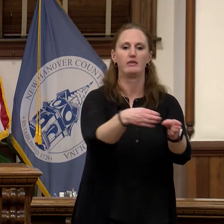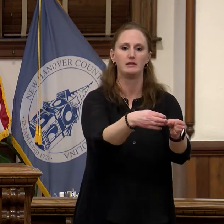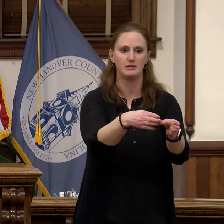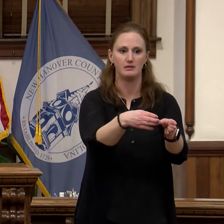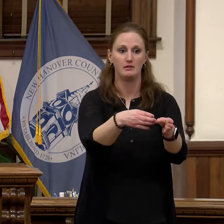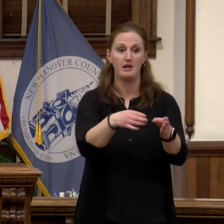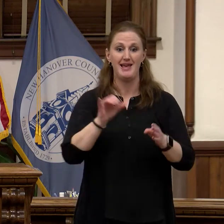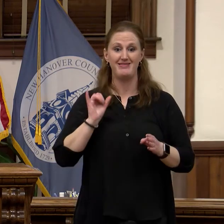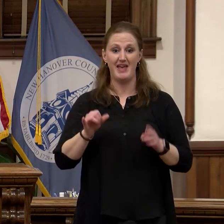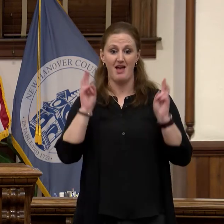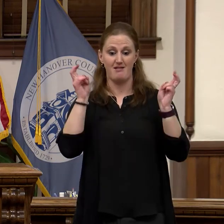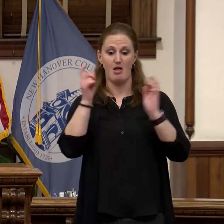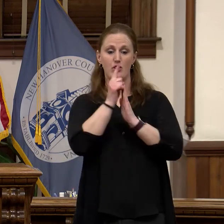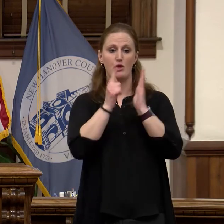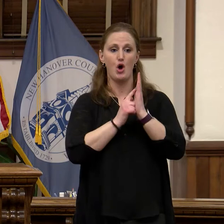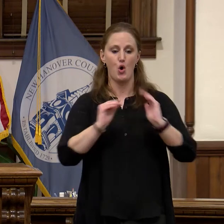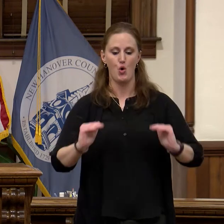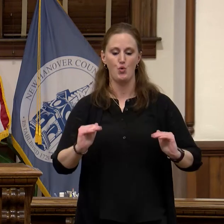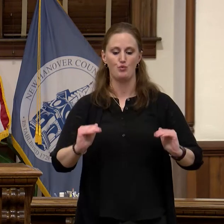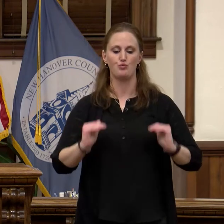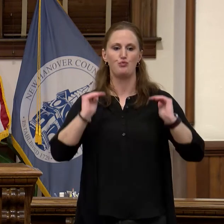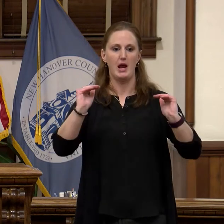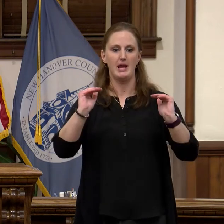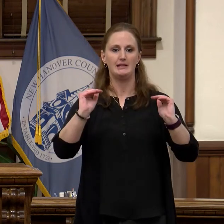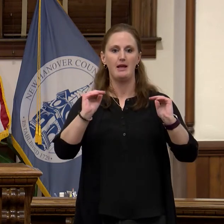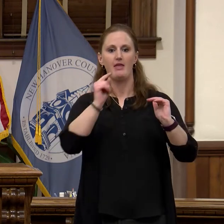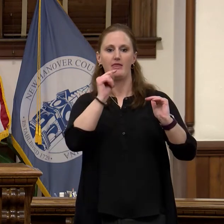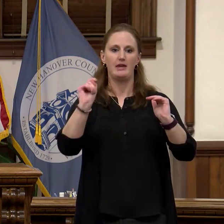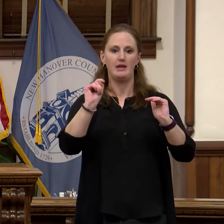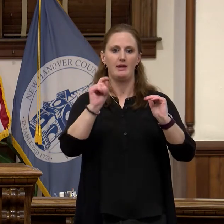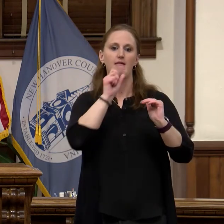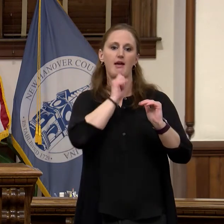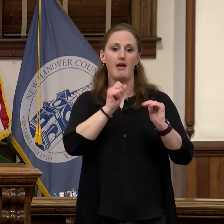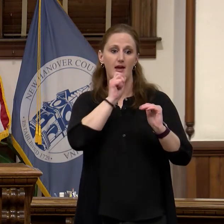law children will now be treated as children and given the hope they deserve.